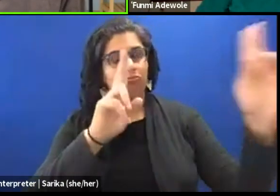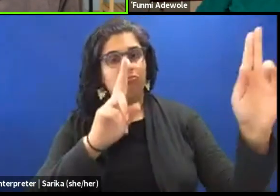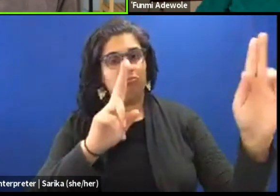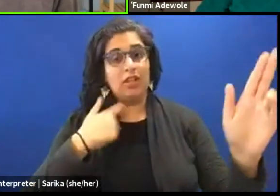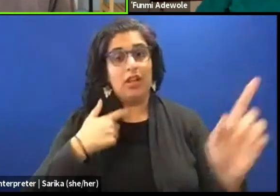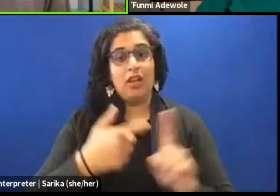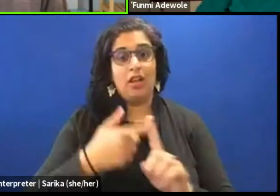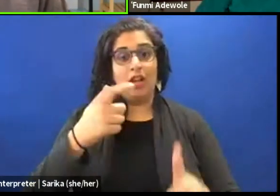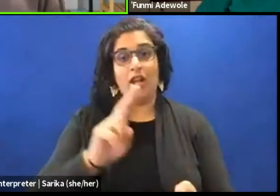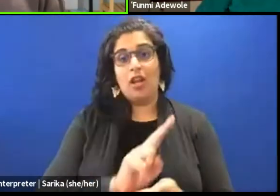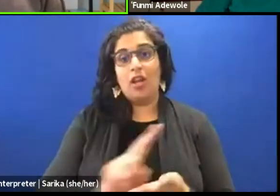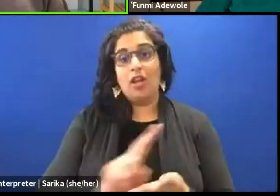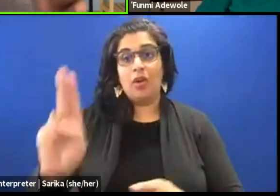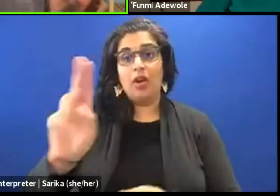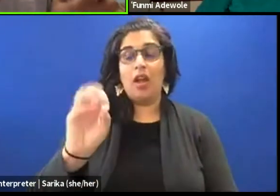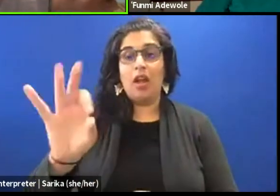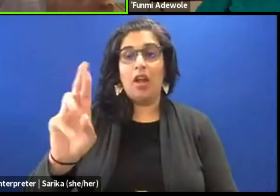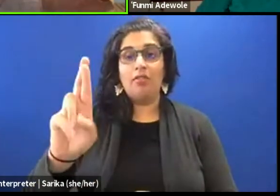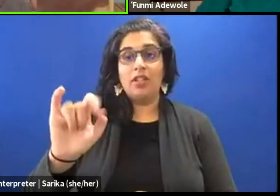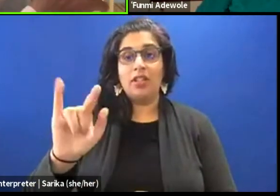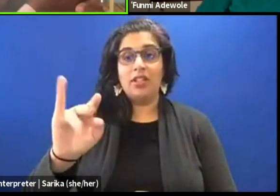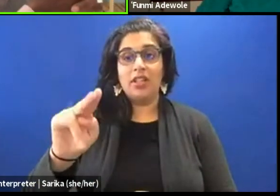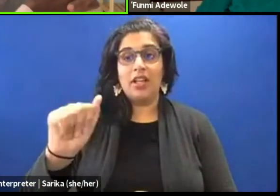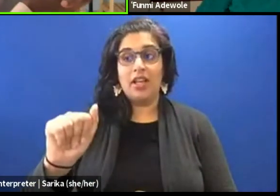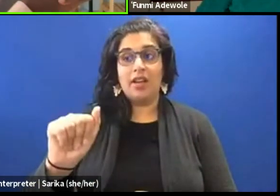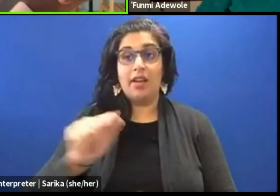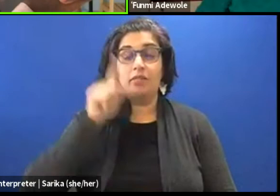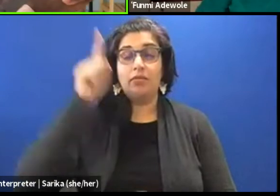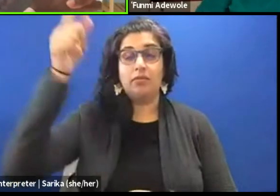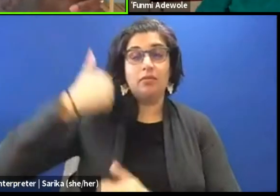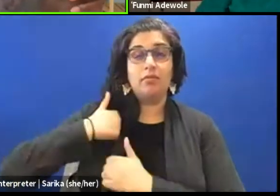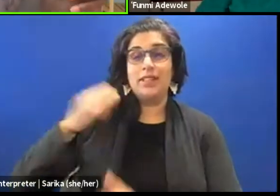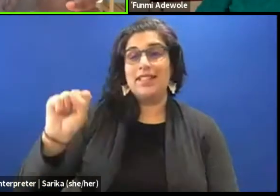Saskatchewan in Canada, and it is situated on the territories